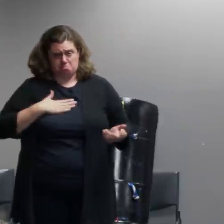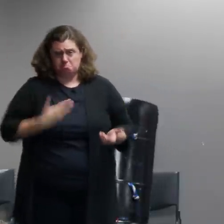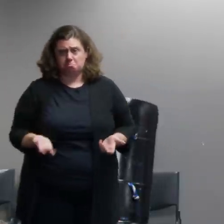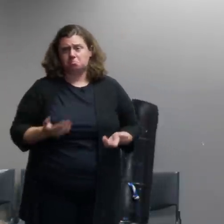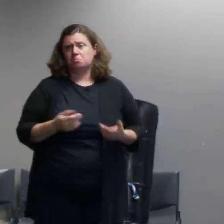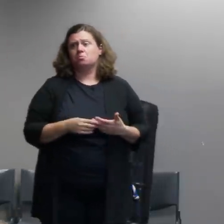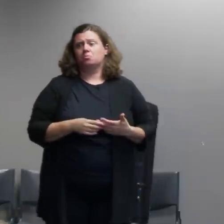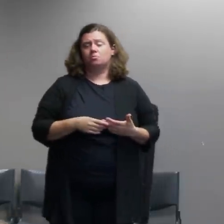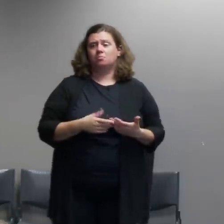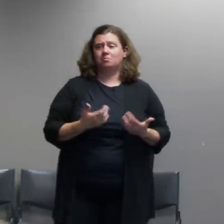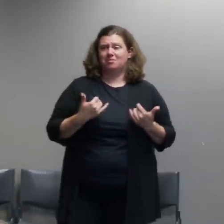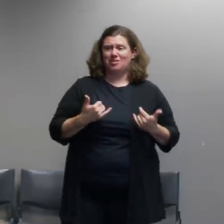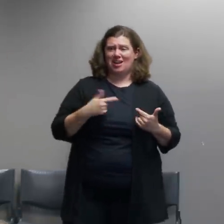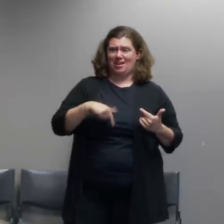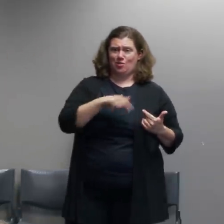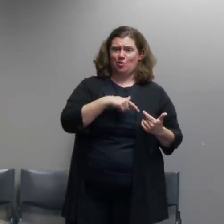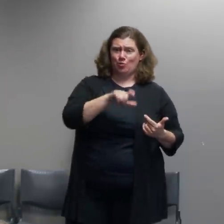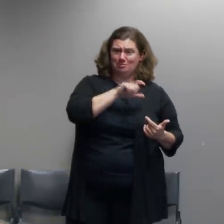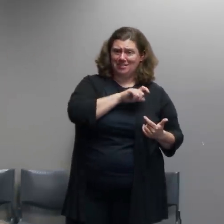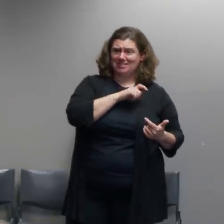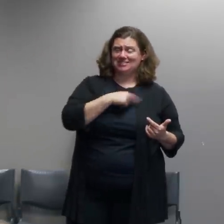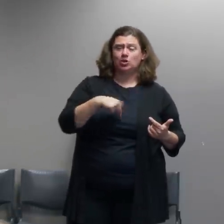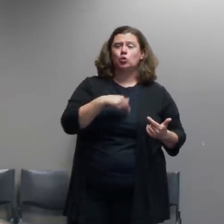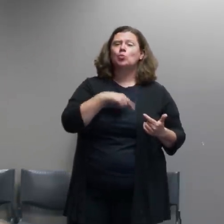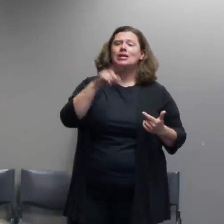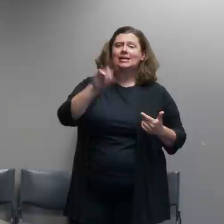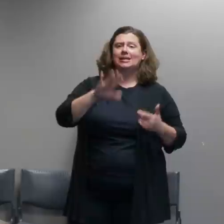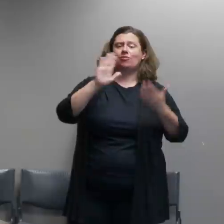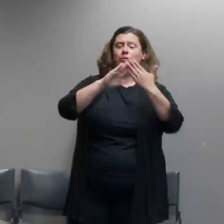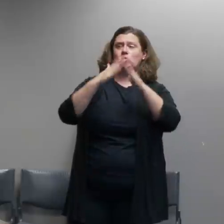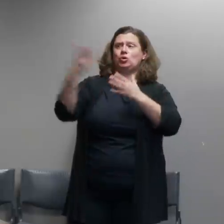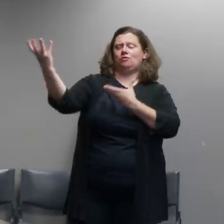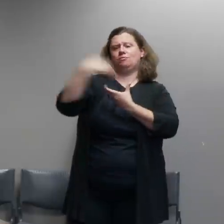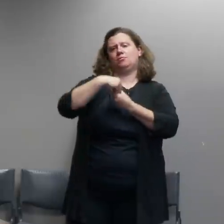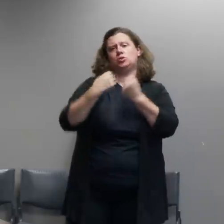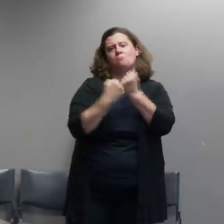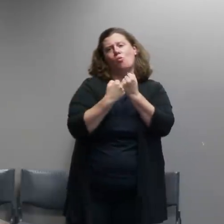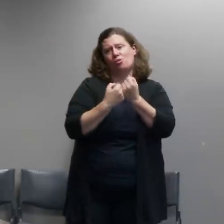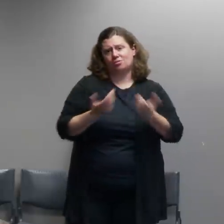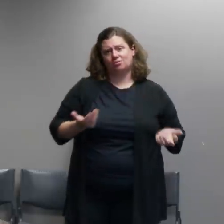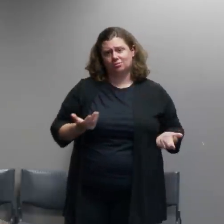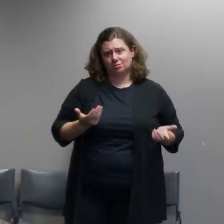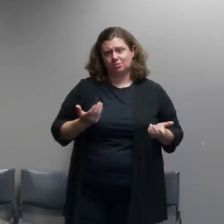our entire community's support right now because they are challenged at a level